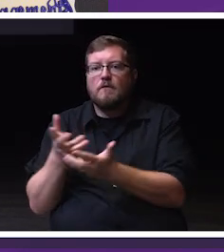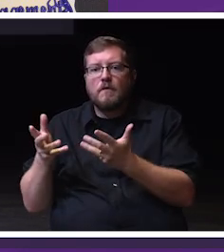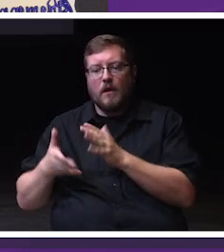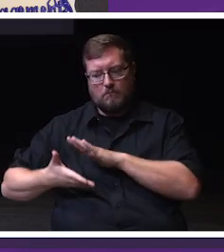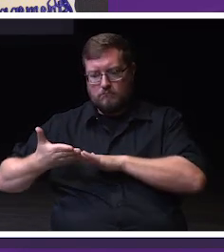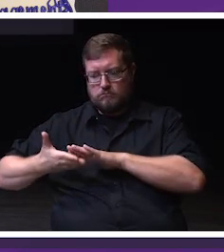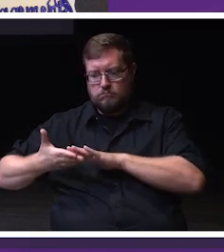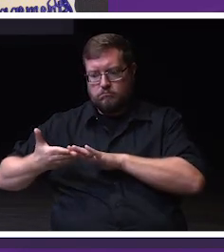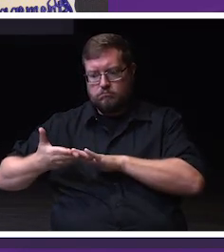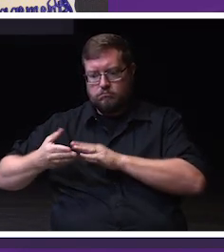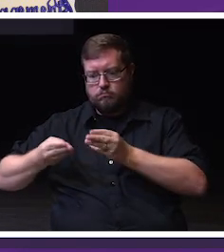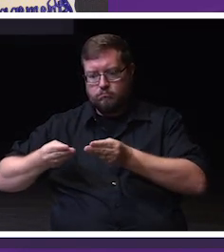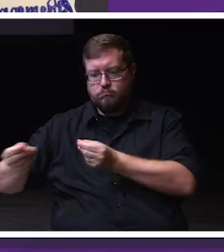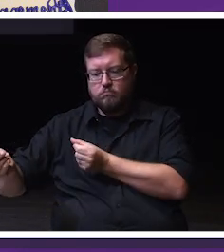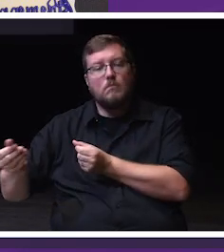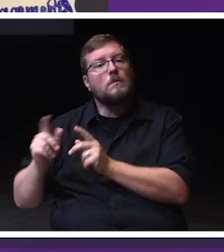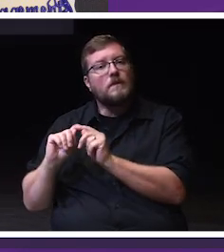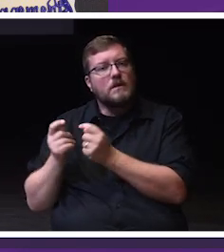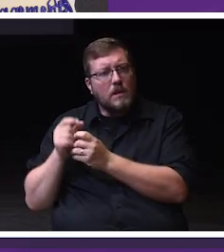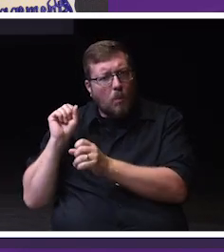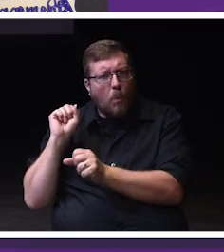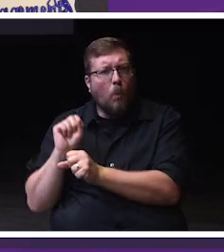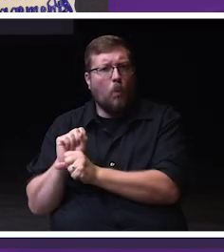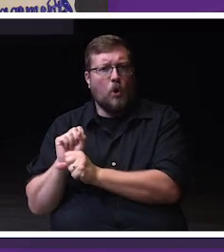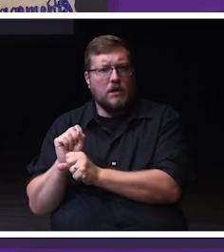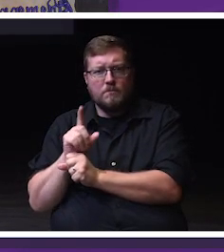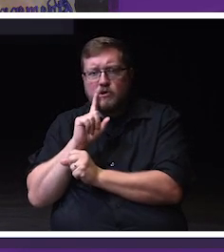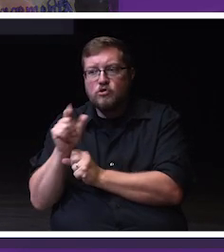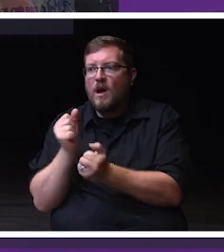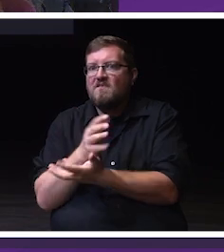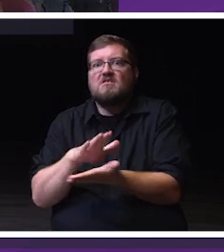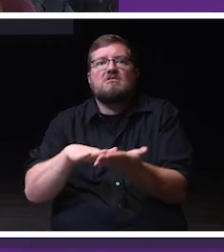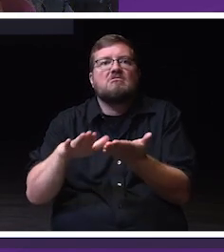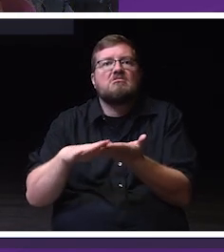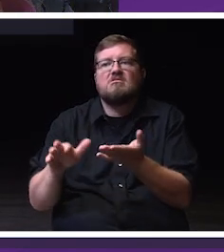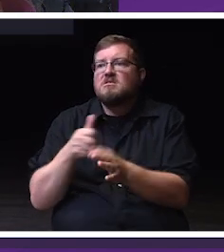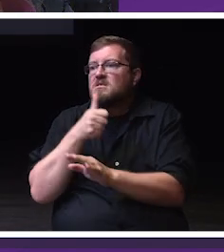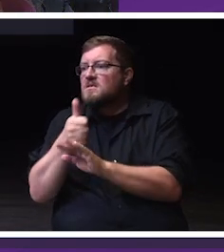The team works hard to ensure spaces are clean and ready to receive registrants.